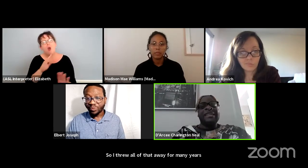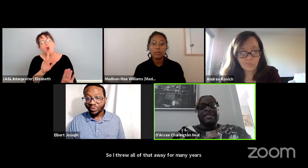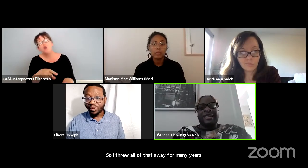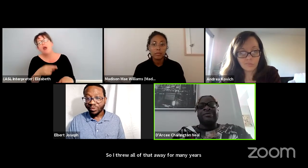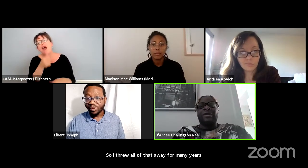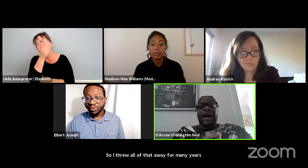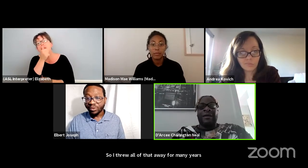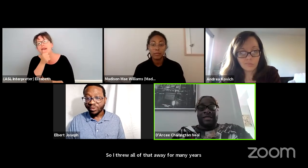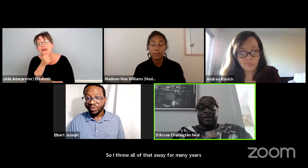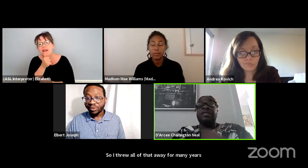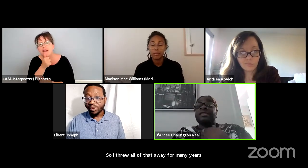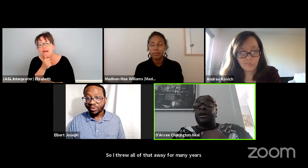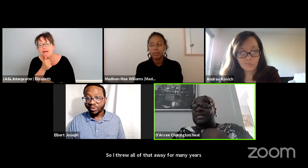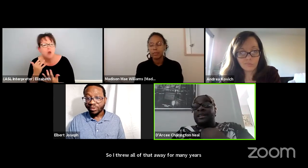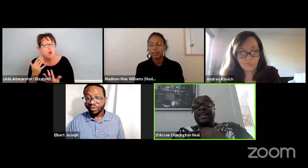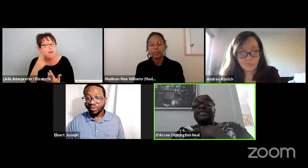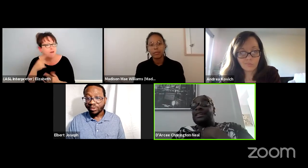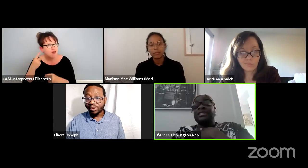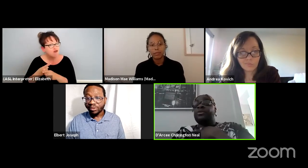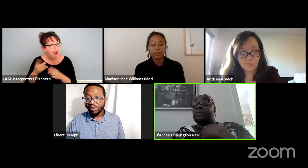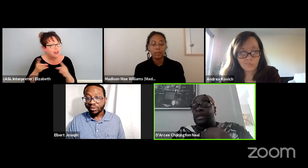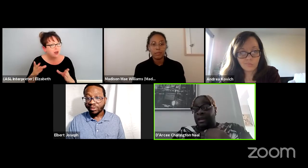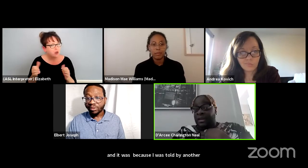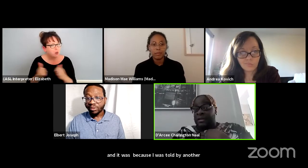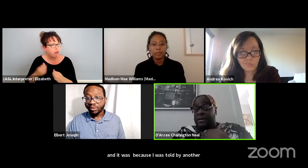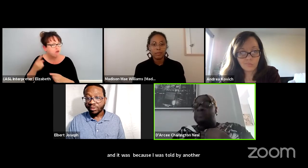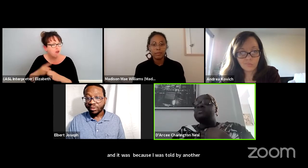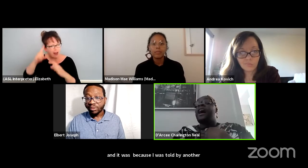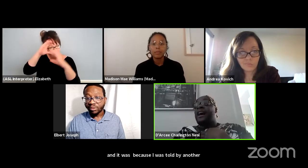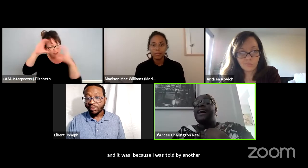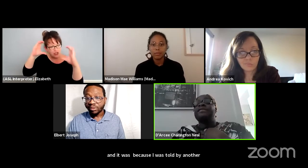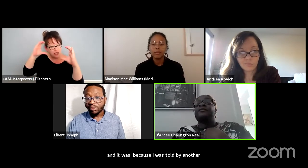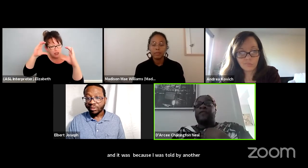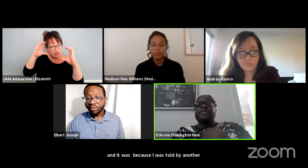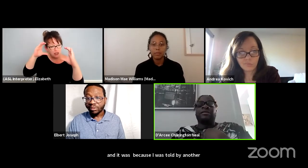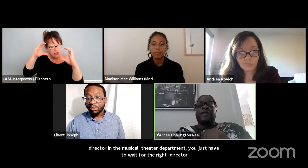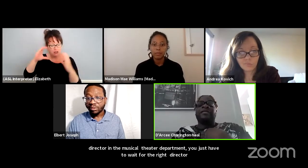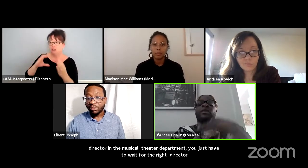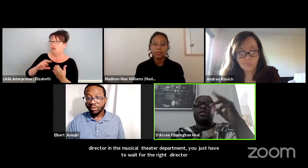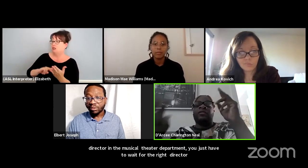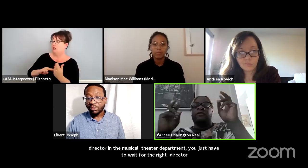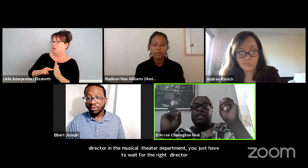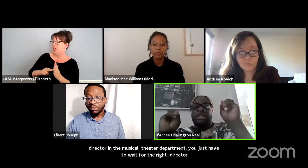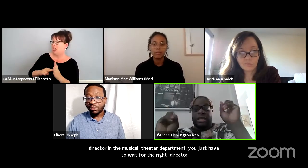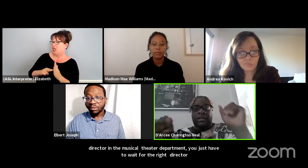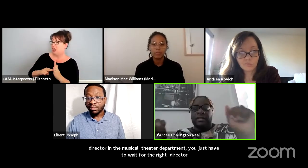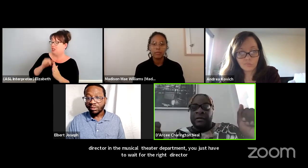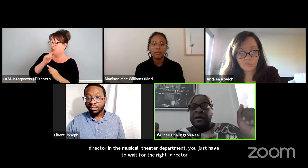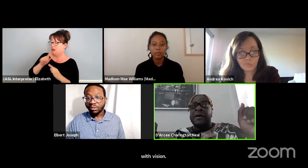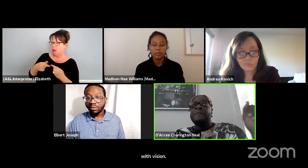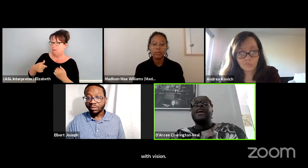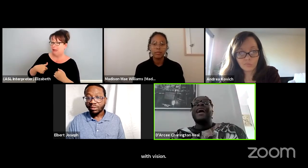is what I was told. So it's, it has nothing to do with me. I had to find a director with vision.